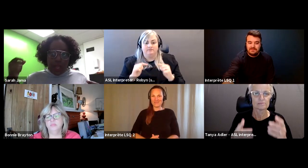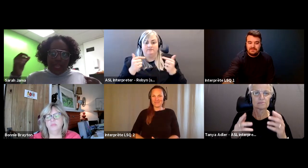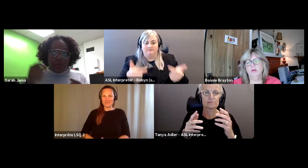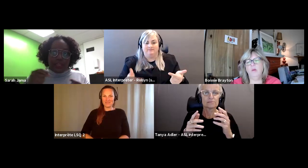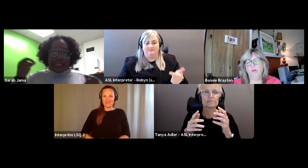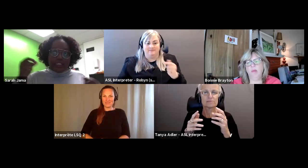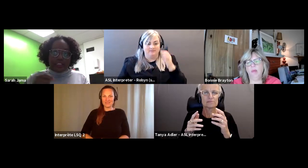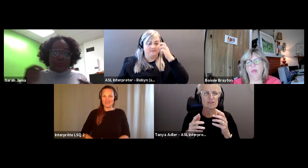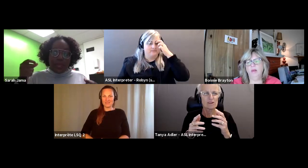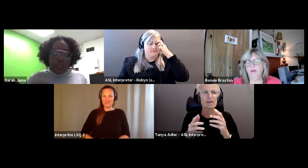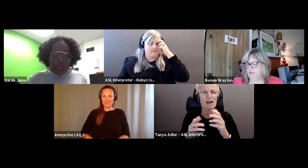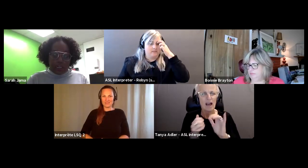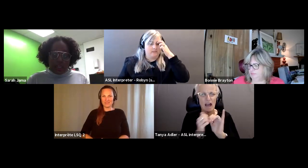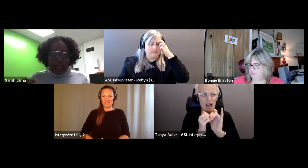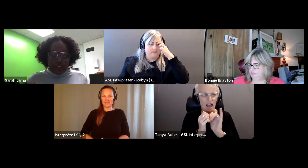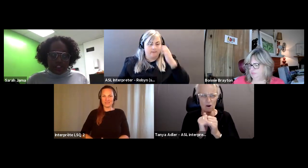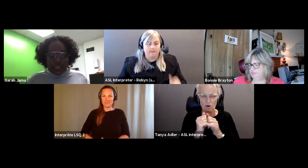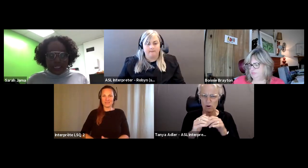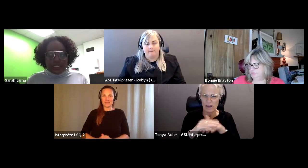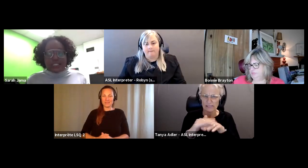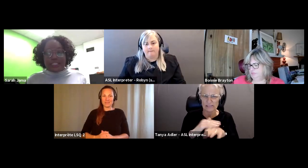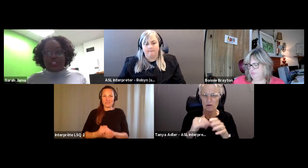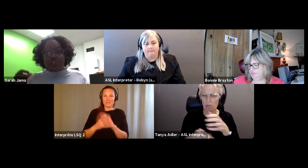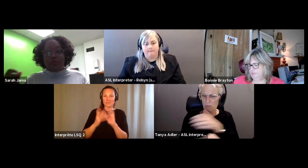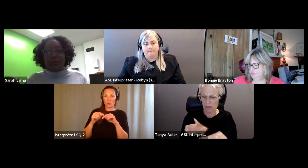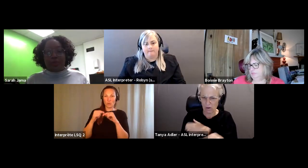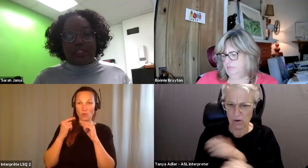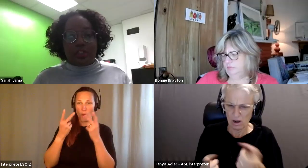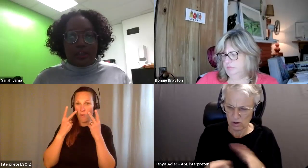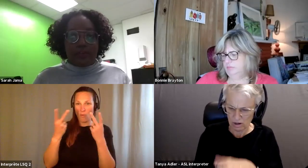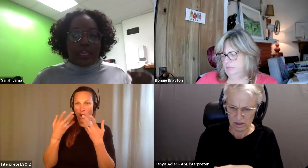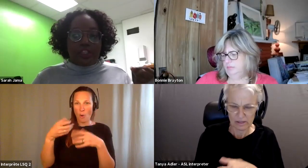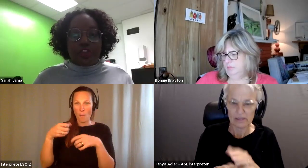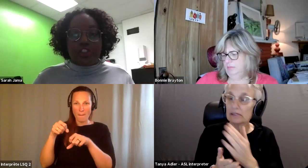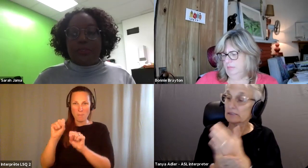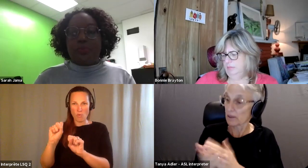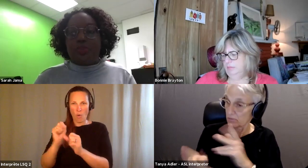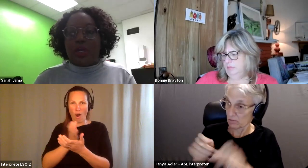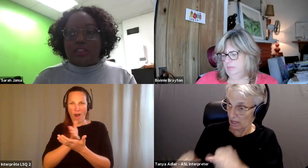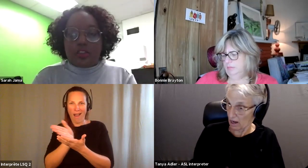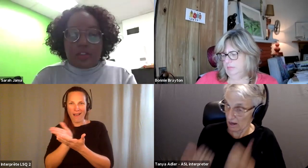Sarah Jama: Well, how do they access is in power intersect to say that certain people get to live and certain people do not.